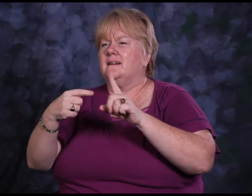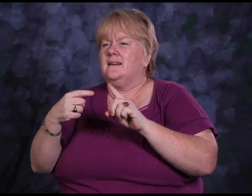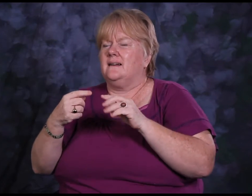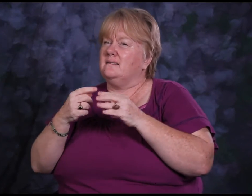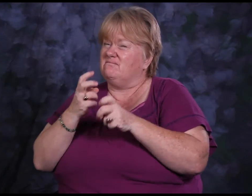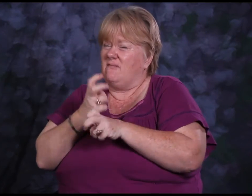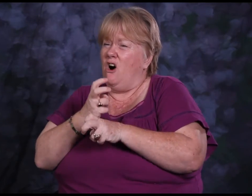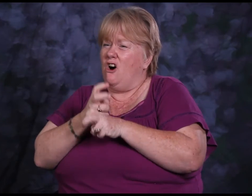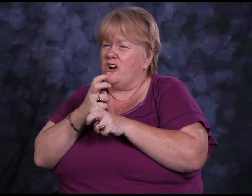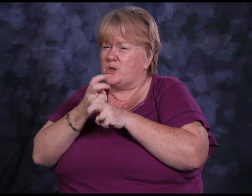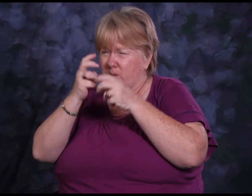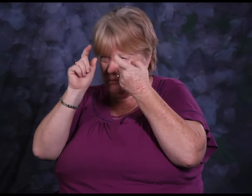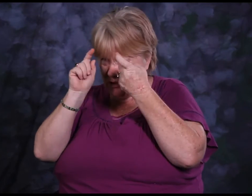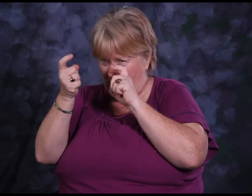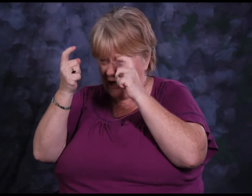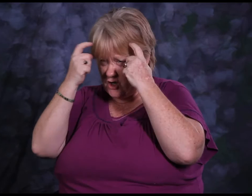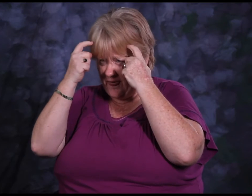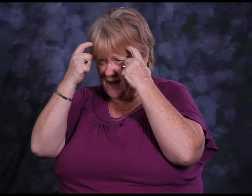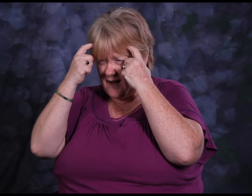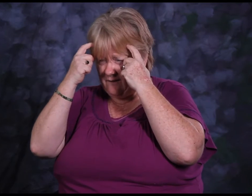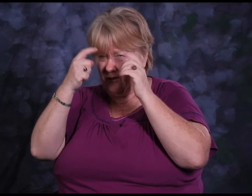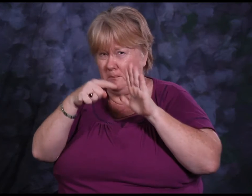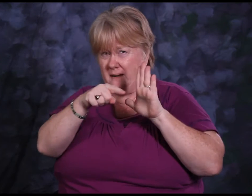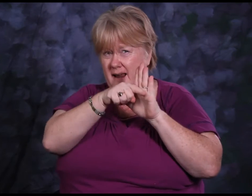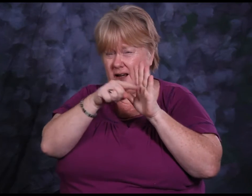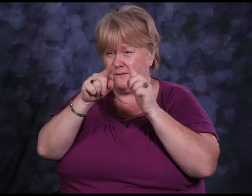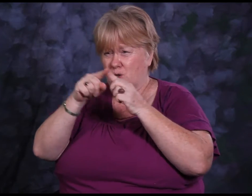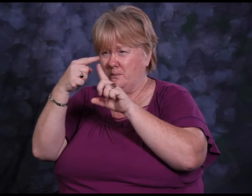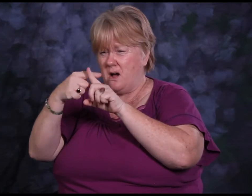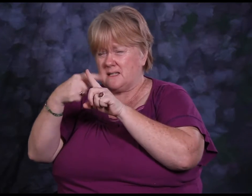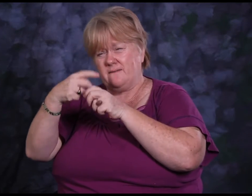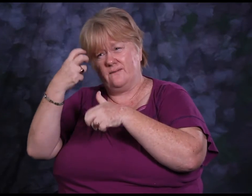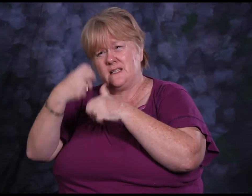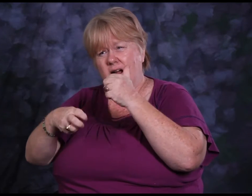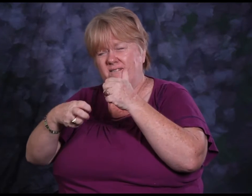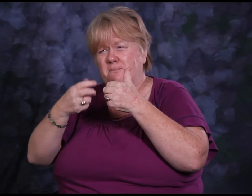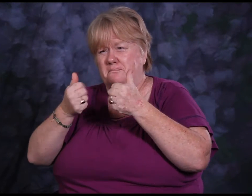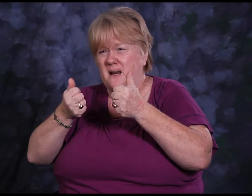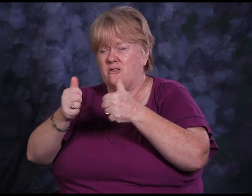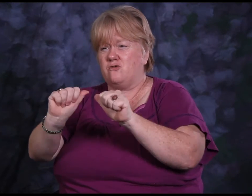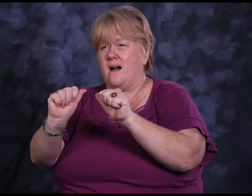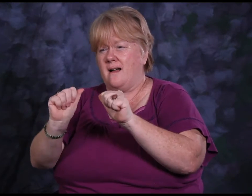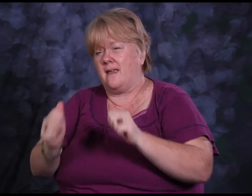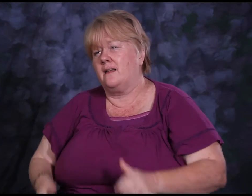Because sometimes it's hard to change our thinking patterns from negative to positive.